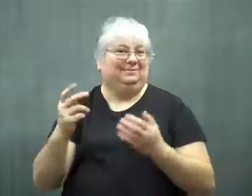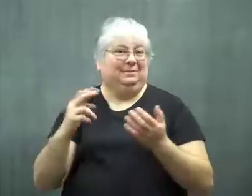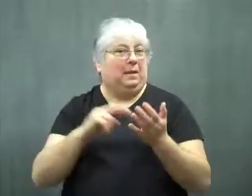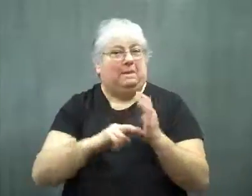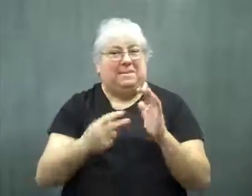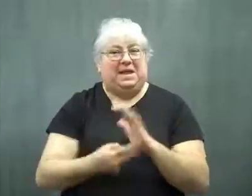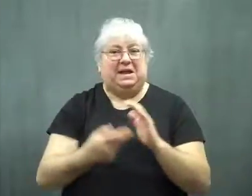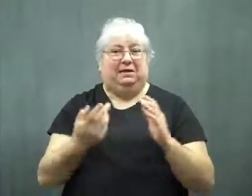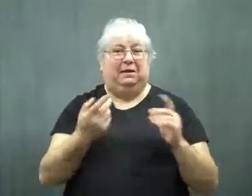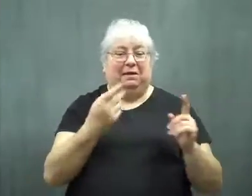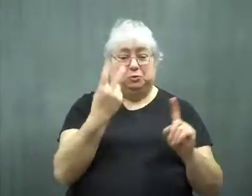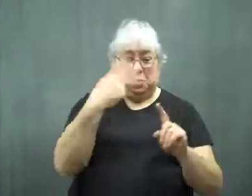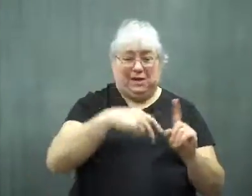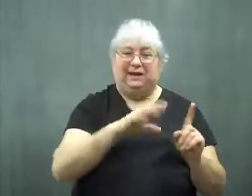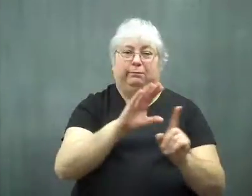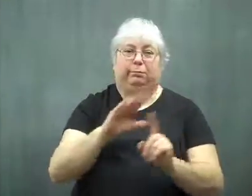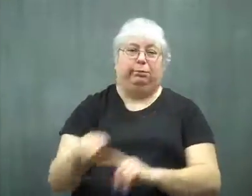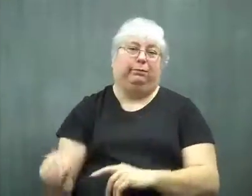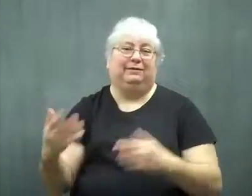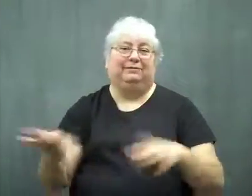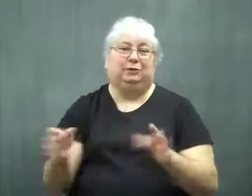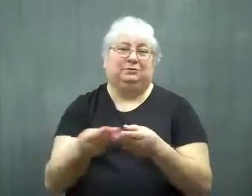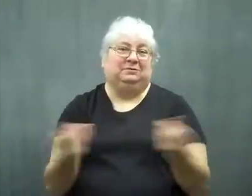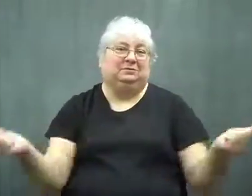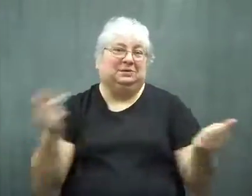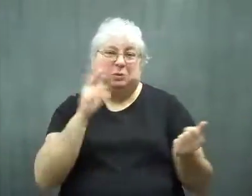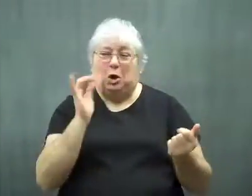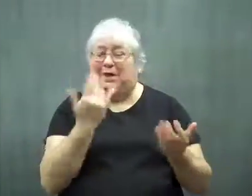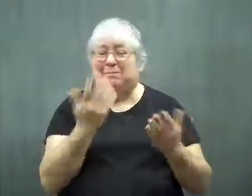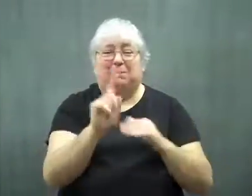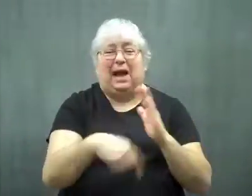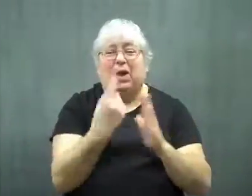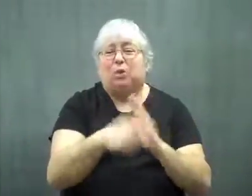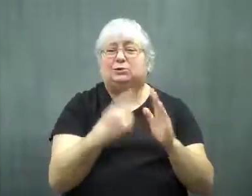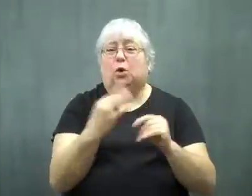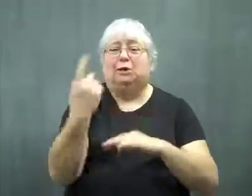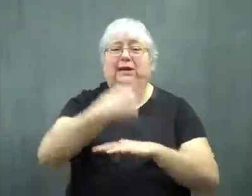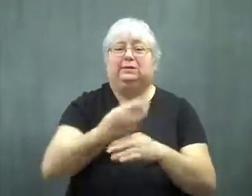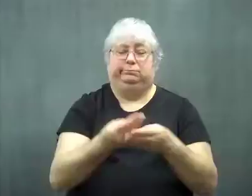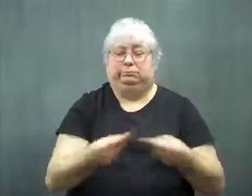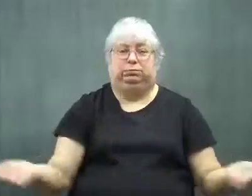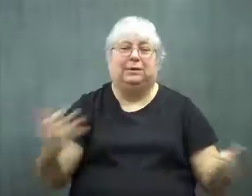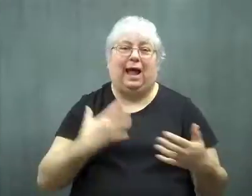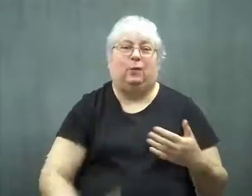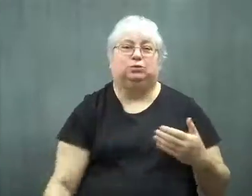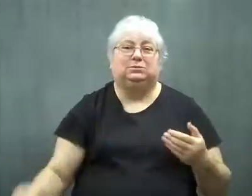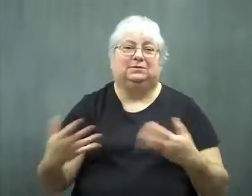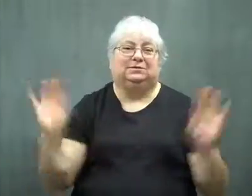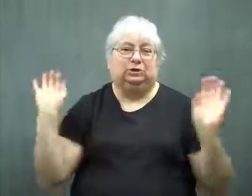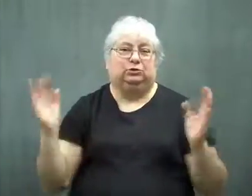Thus, the BPA had left the body after two days. It could dissipate in hours or days.